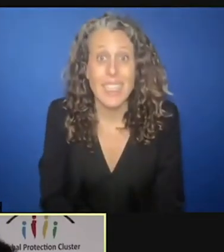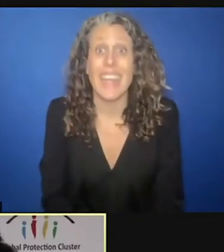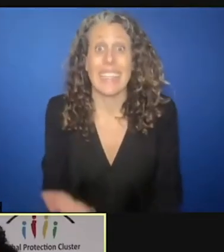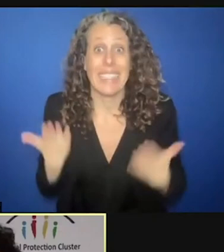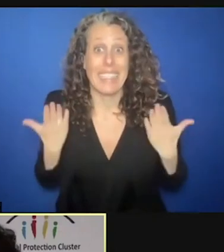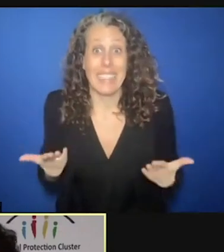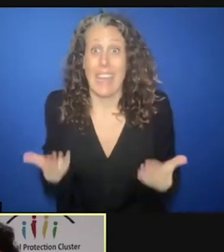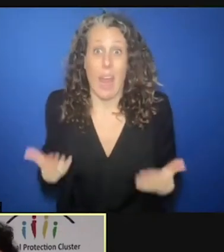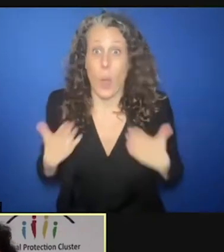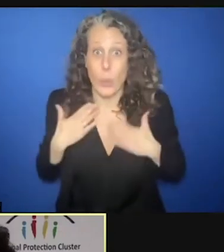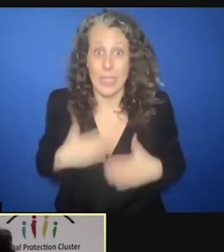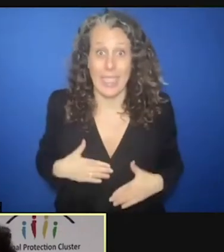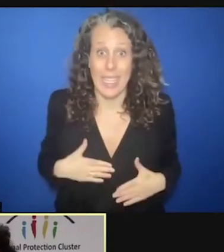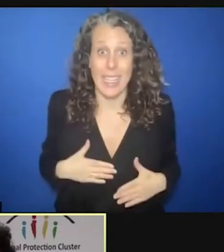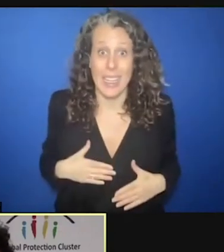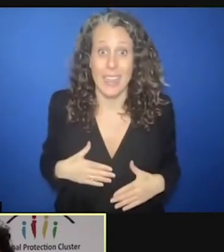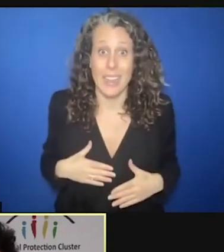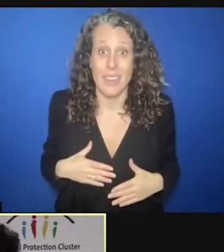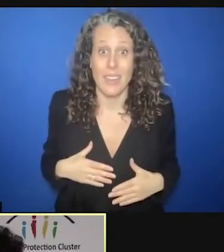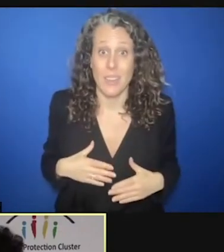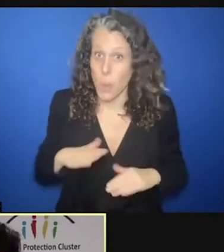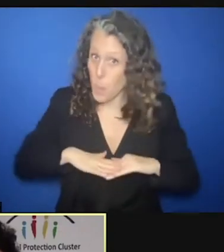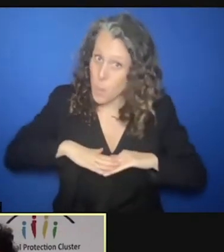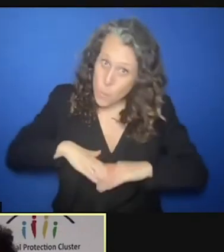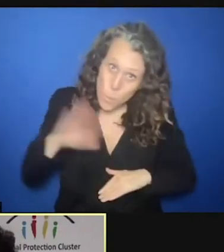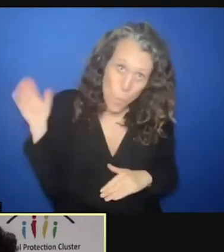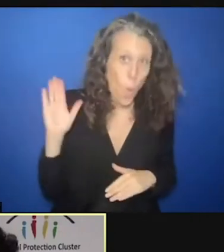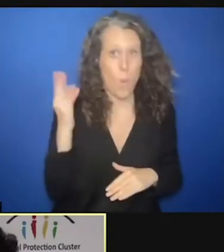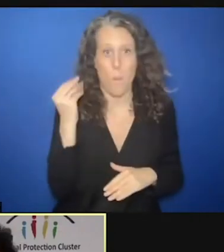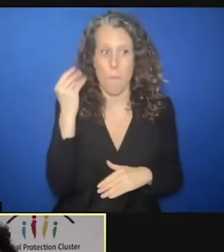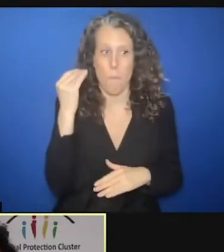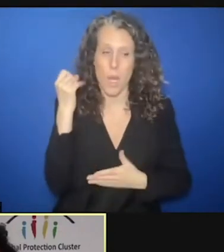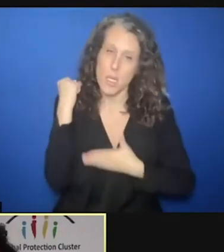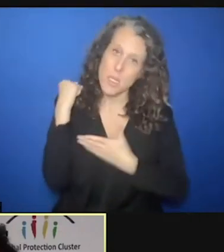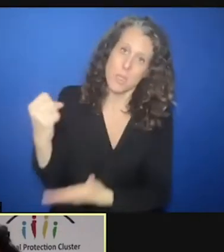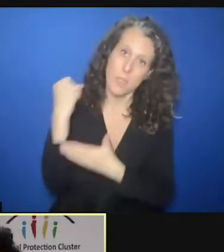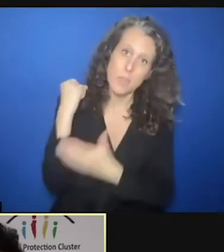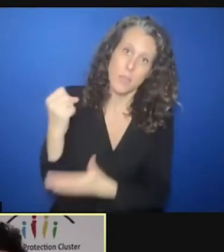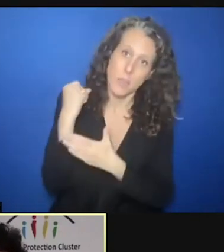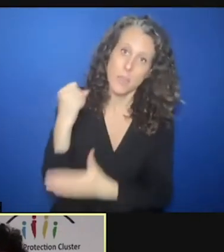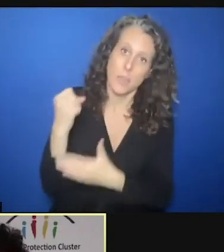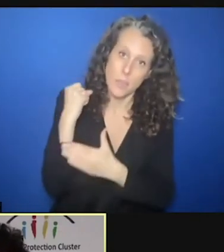is to pump up, give the resources for these actors that are working in these areas to deliver